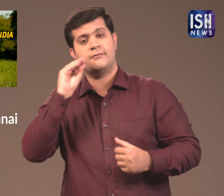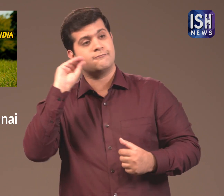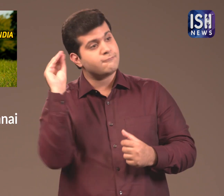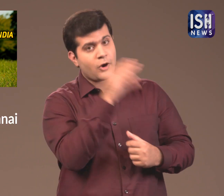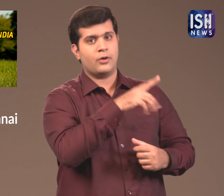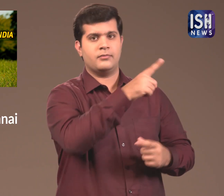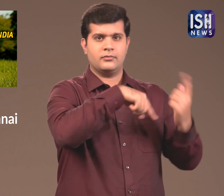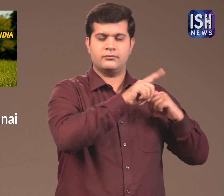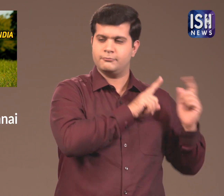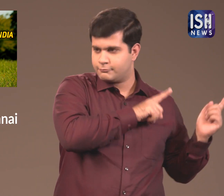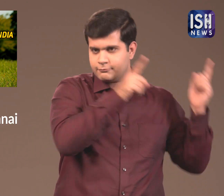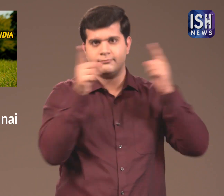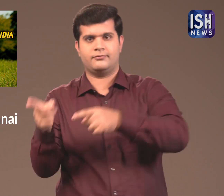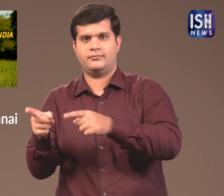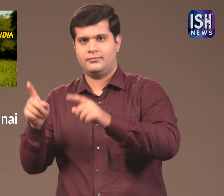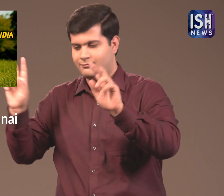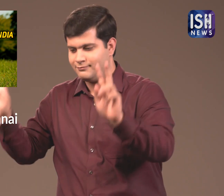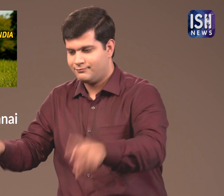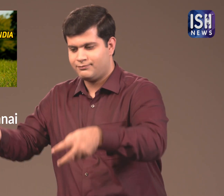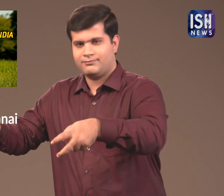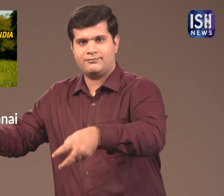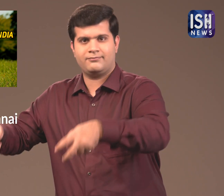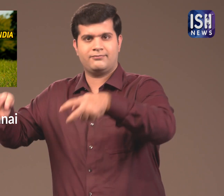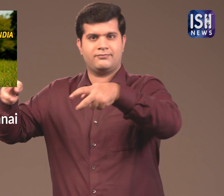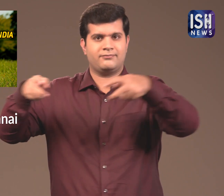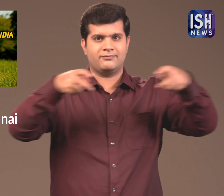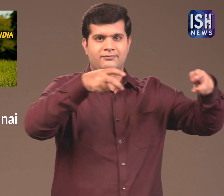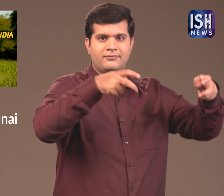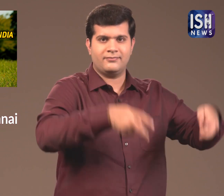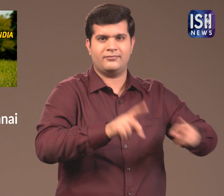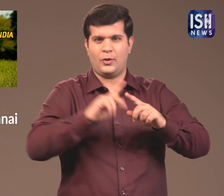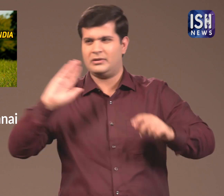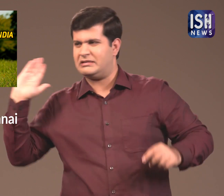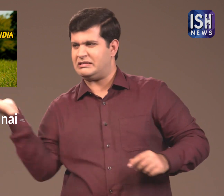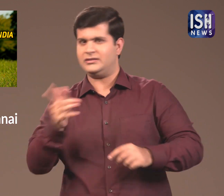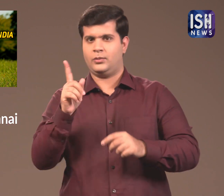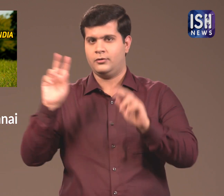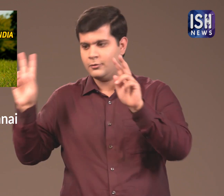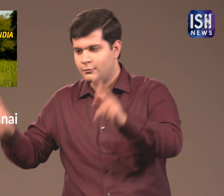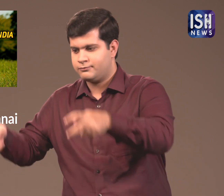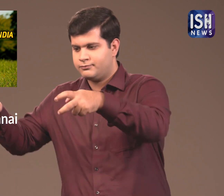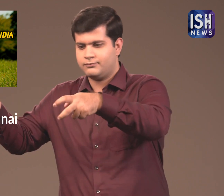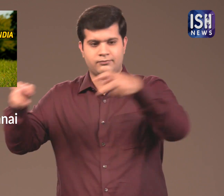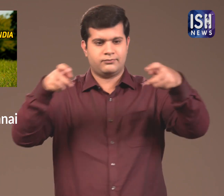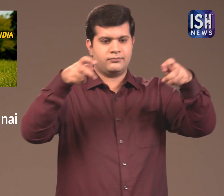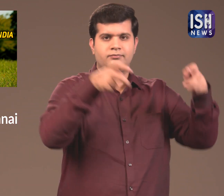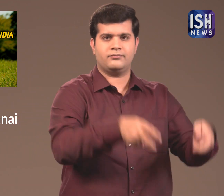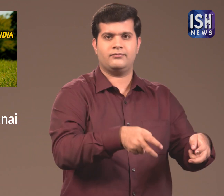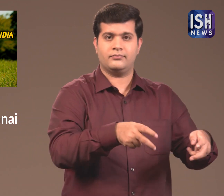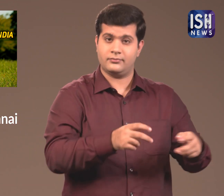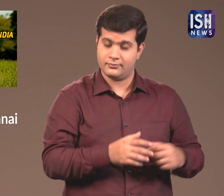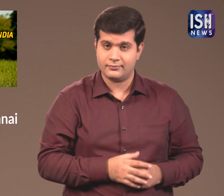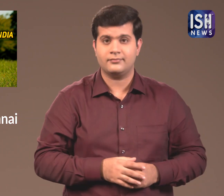they can inform the Tree Ambulance, who will replant it elsewhere instead of cutting it.